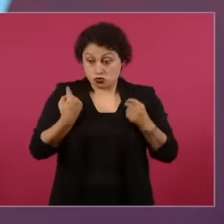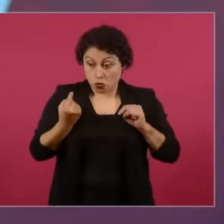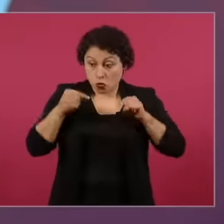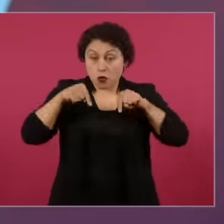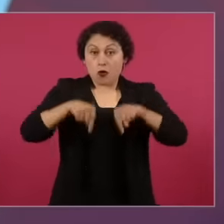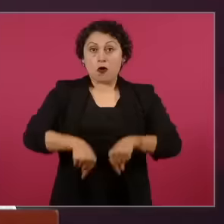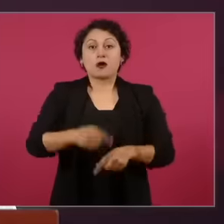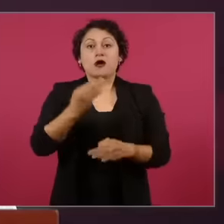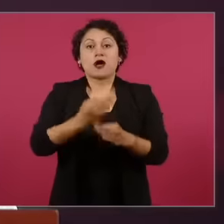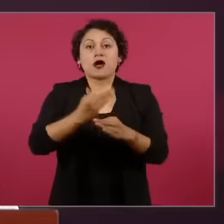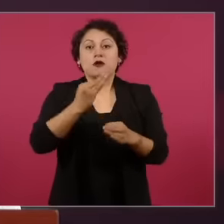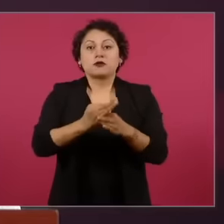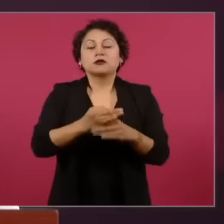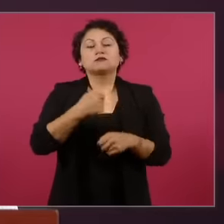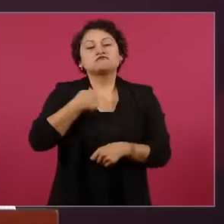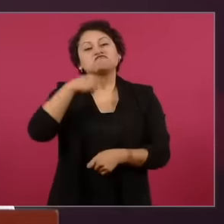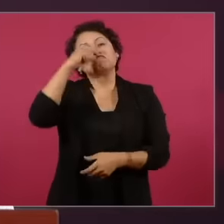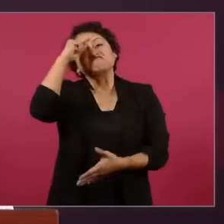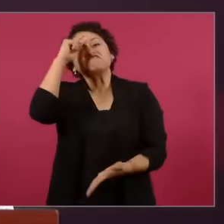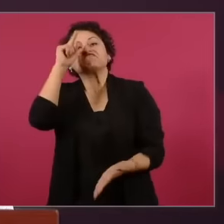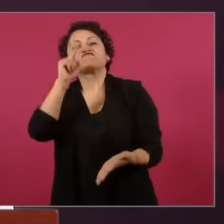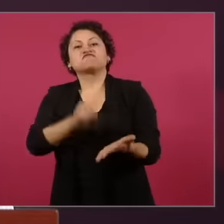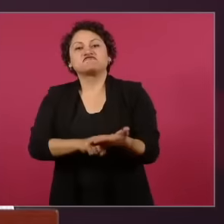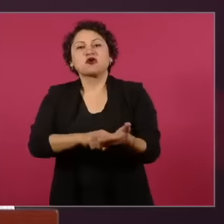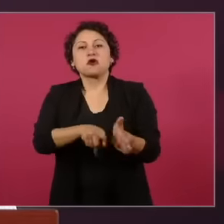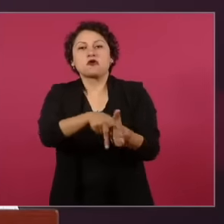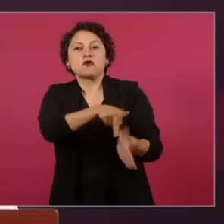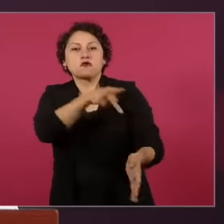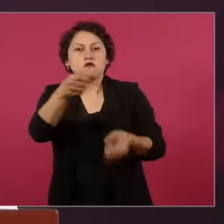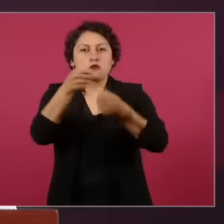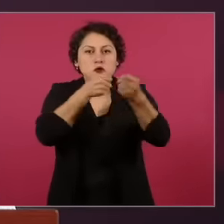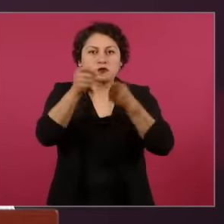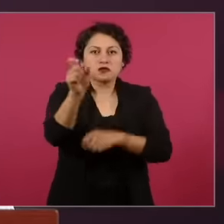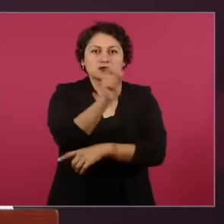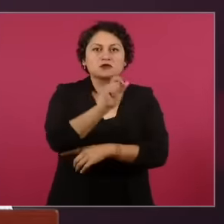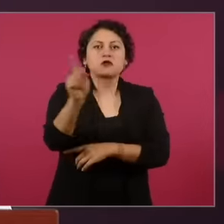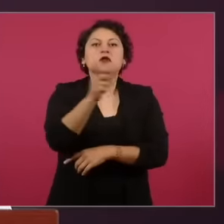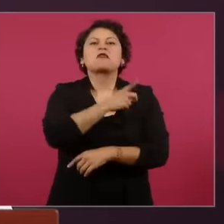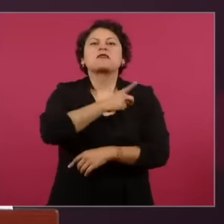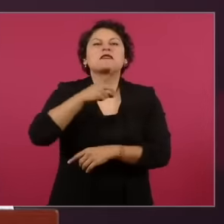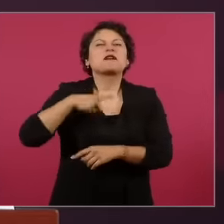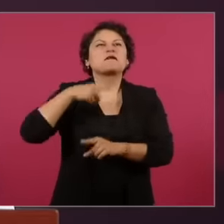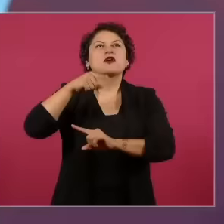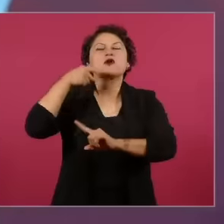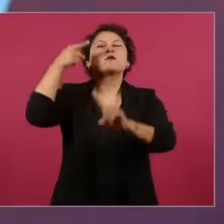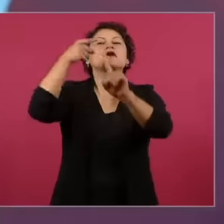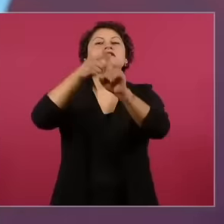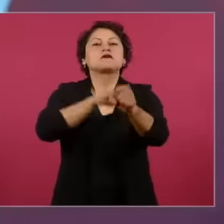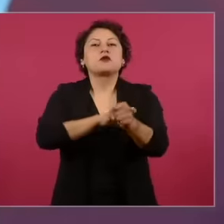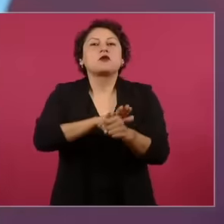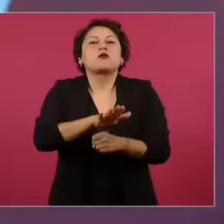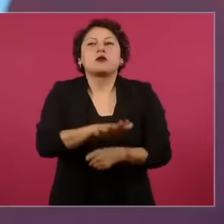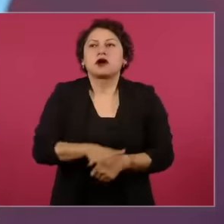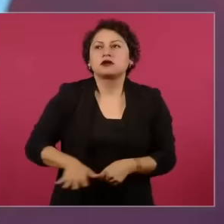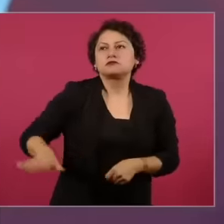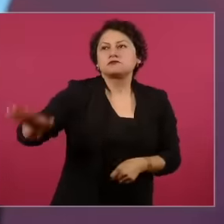this profession should be that in the world the impoverished majorities have opportunities to